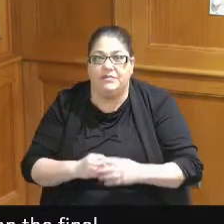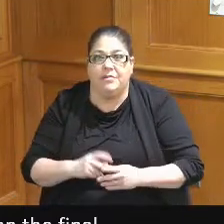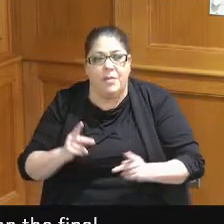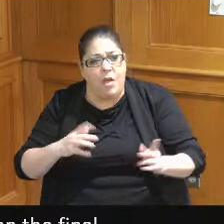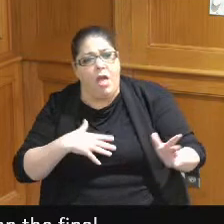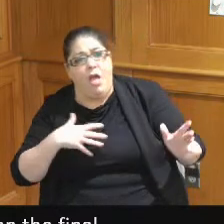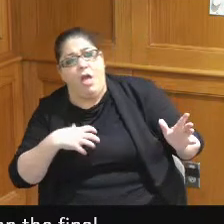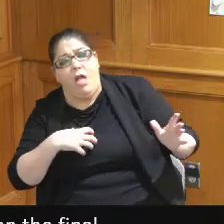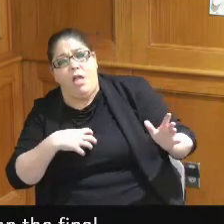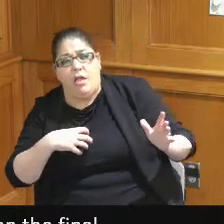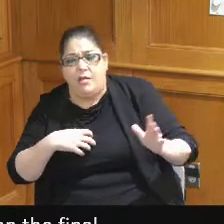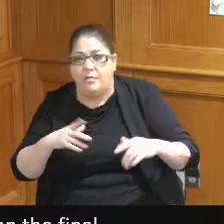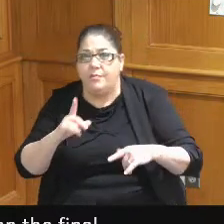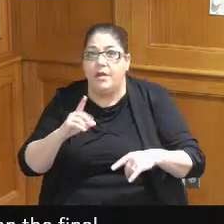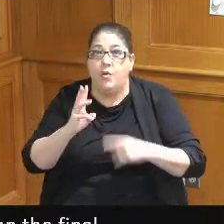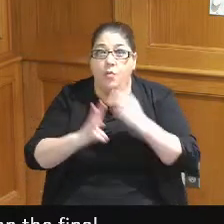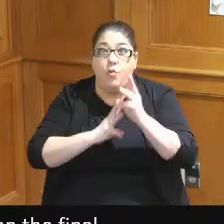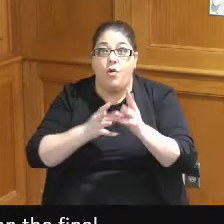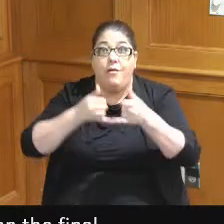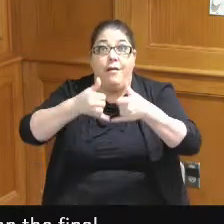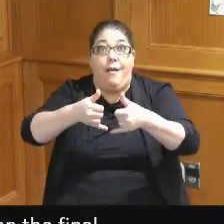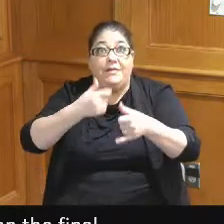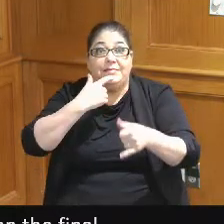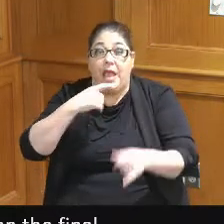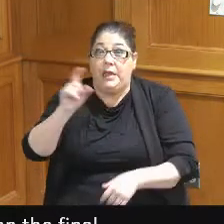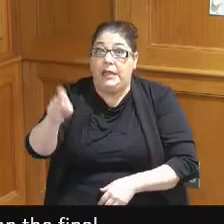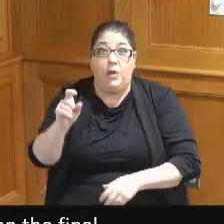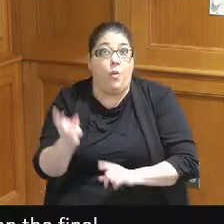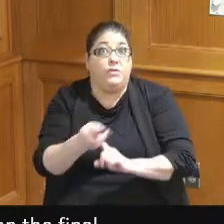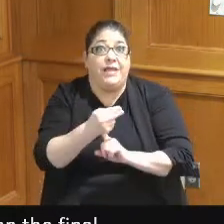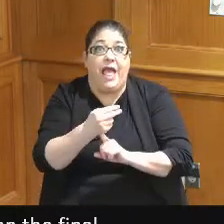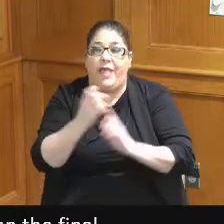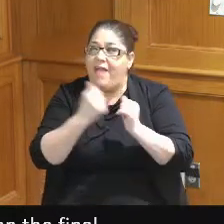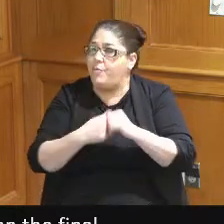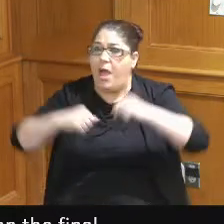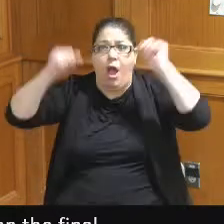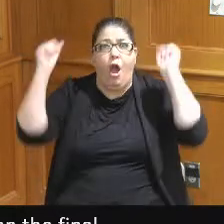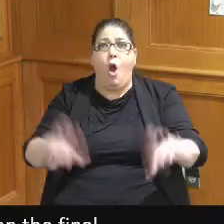get everything but when the World Cup said we needed this hotel everybody said we can do it